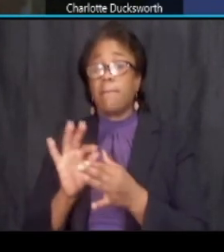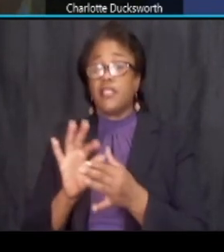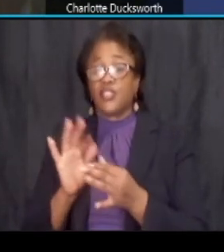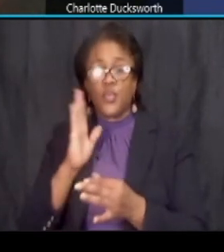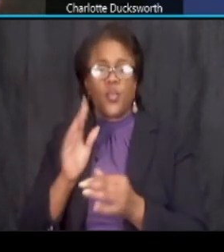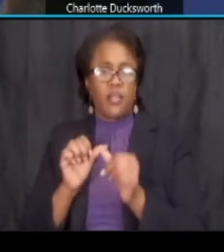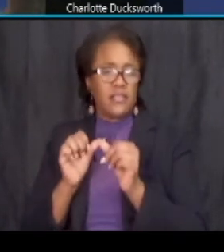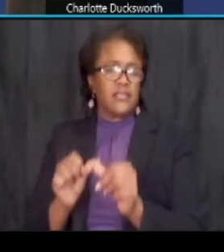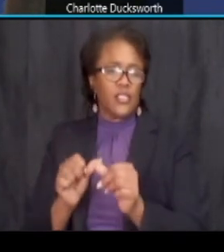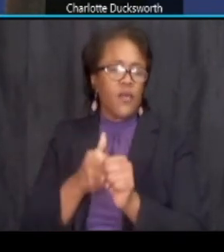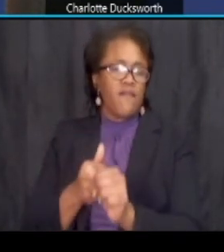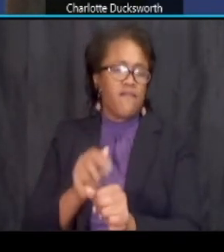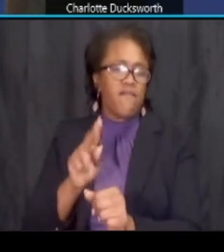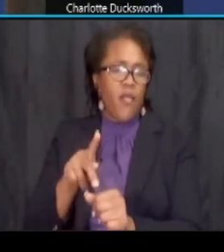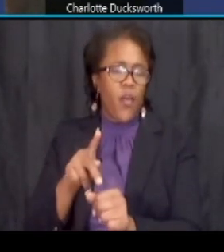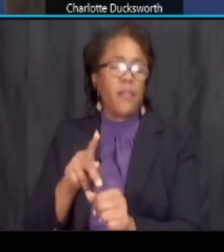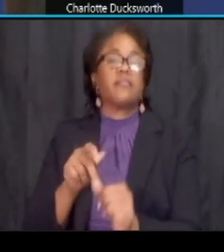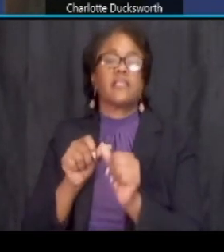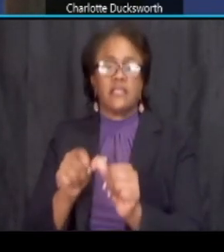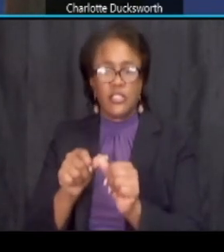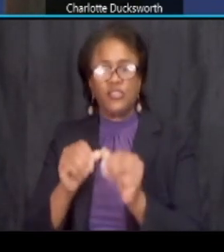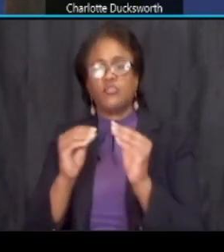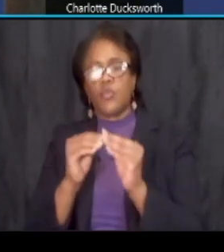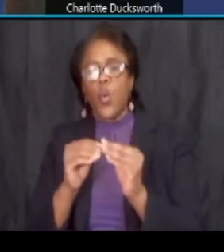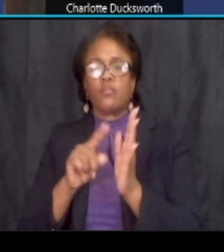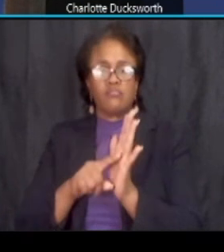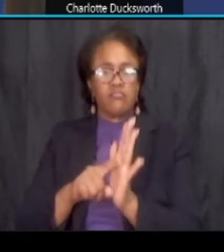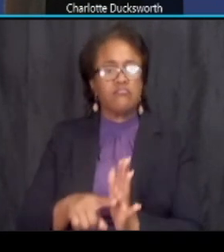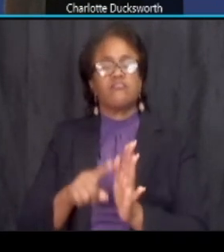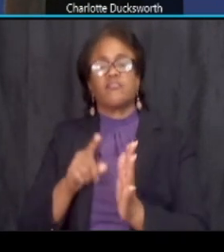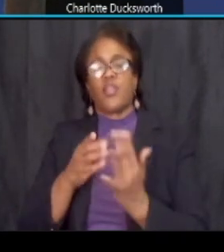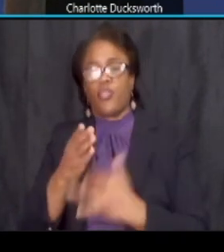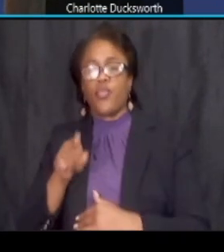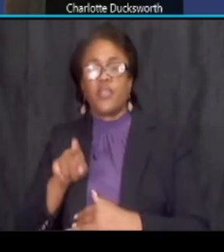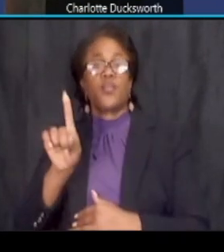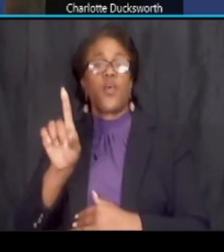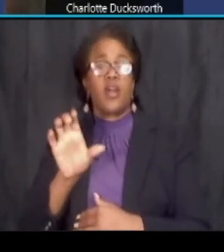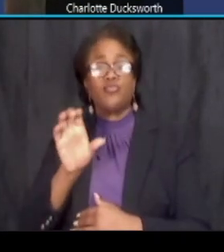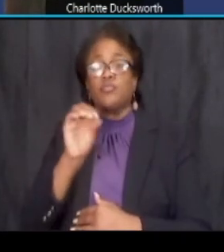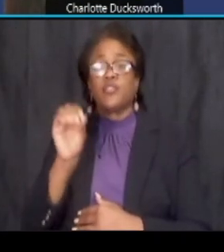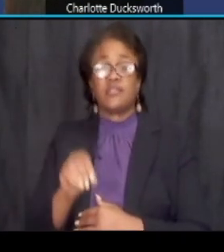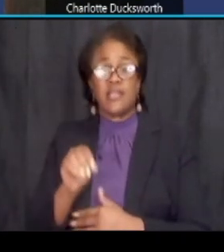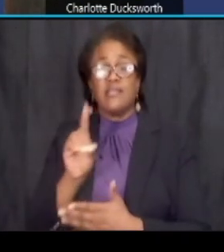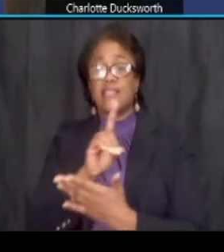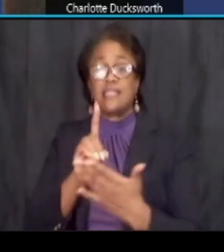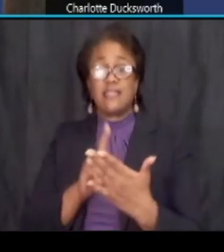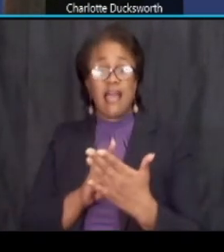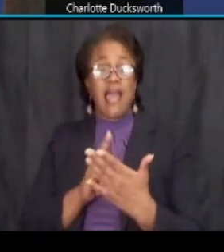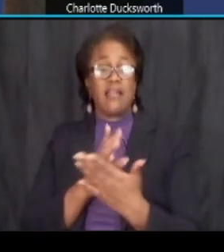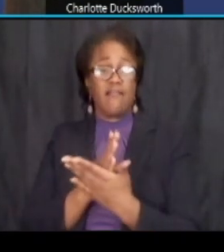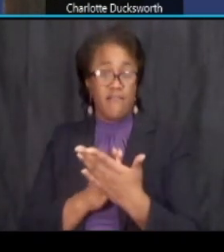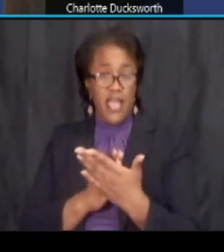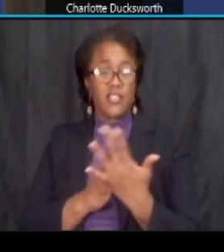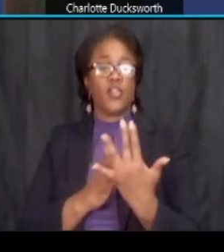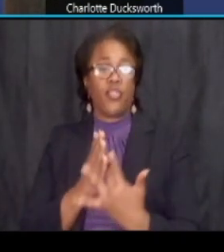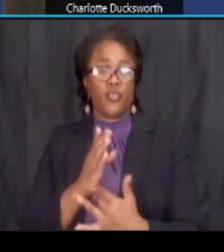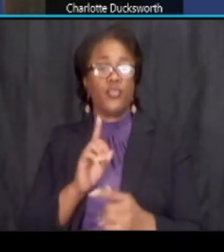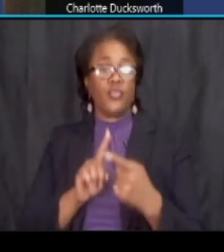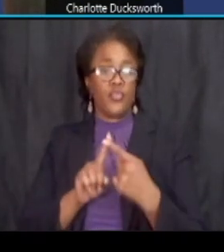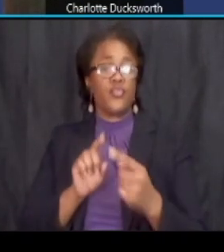as we continue to go um through this 100 design phase onto construction so thank you so much and